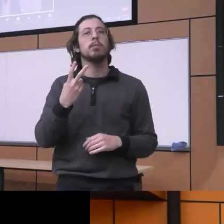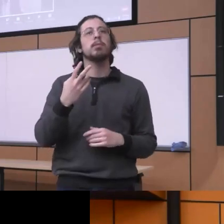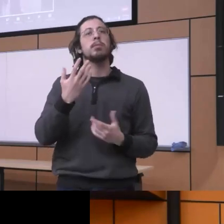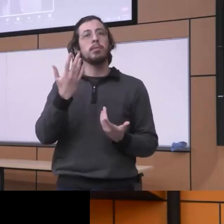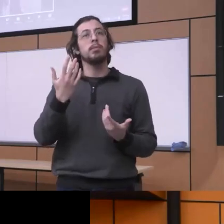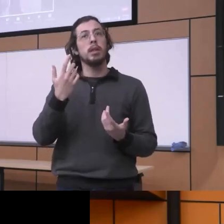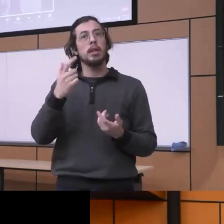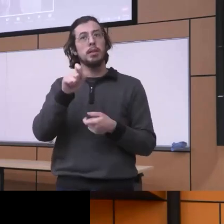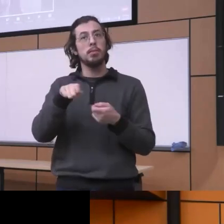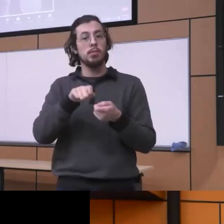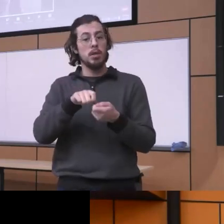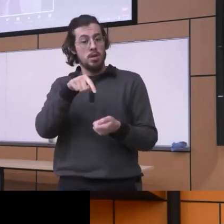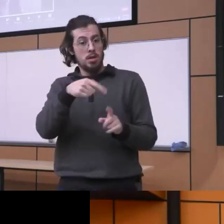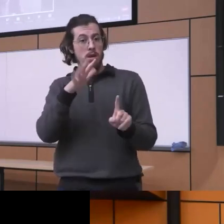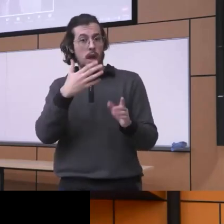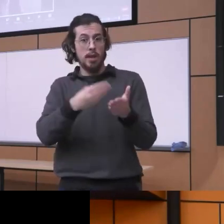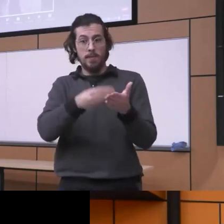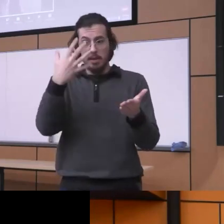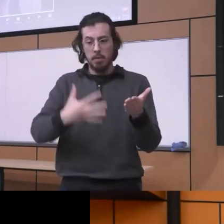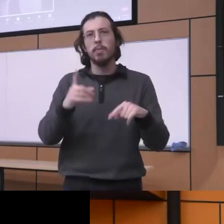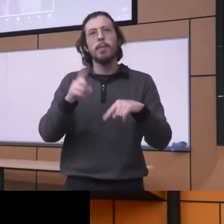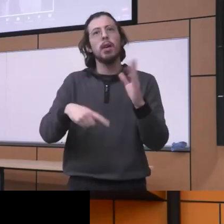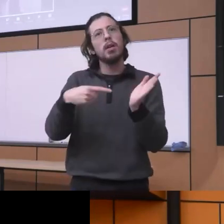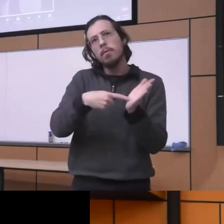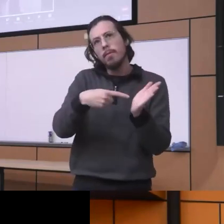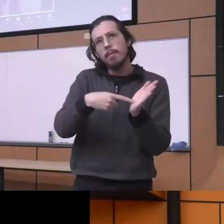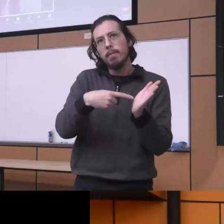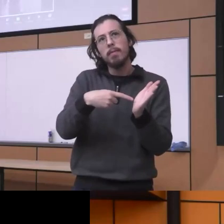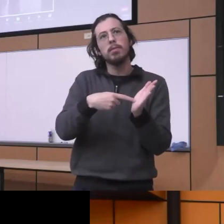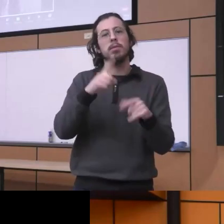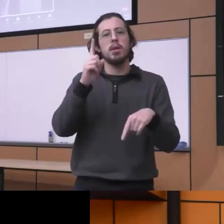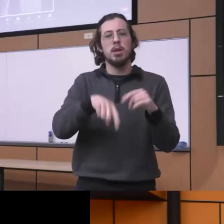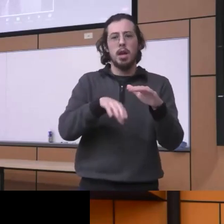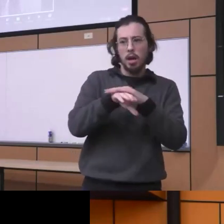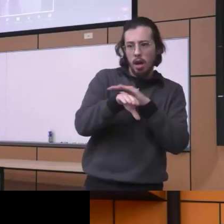kind of expensive it's not affordable they they cannot have access to it and look at where the